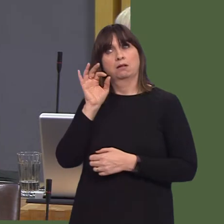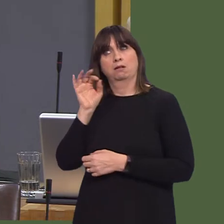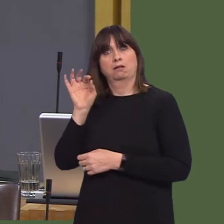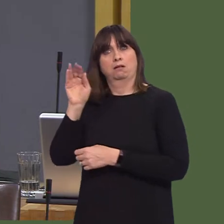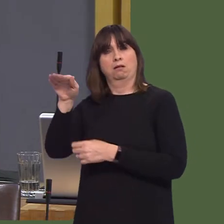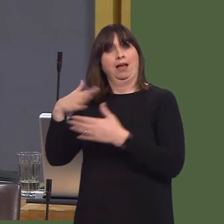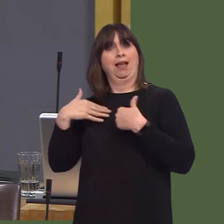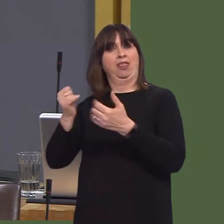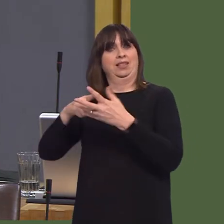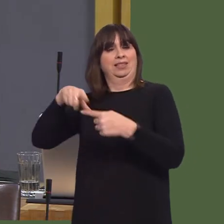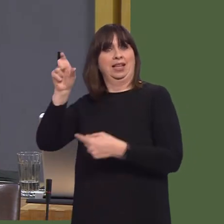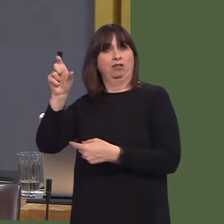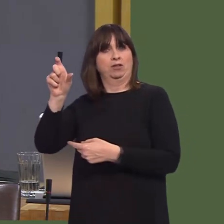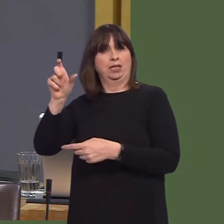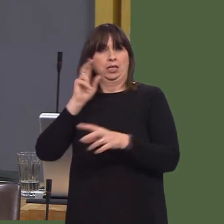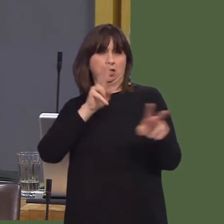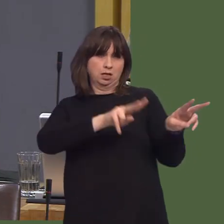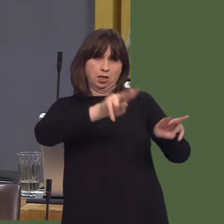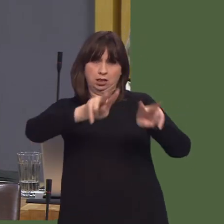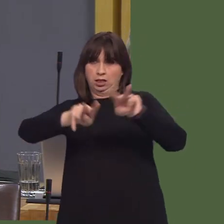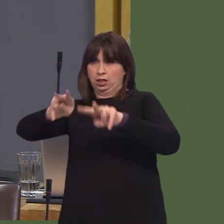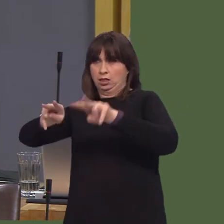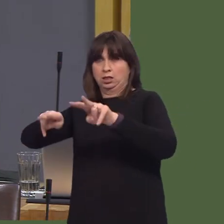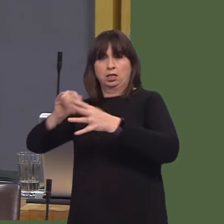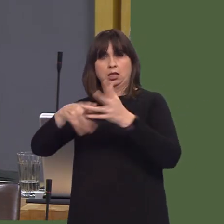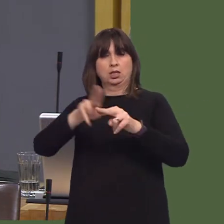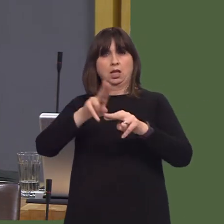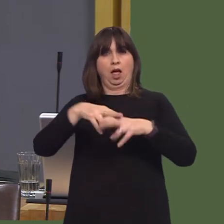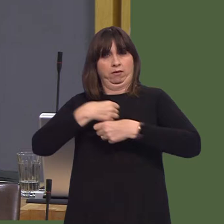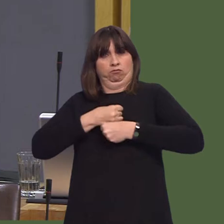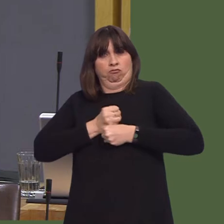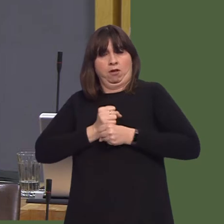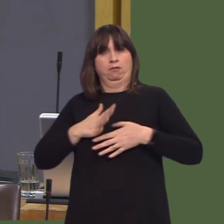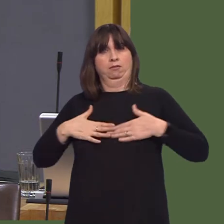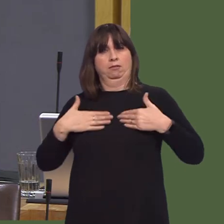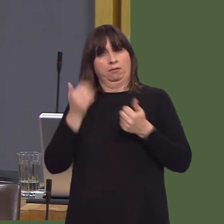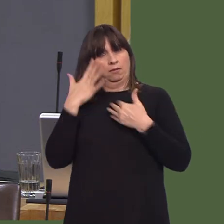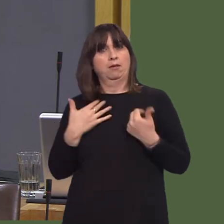because he didn't have any superfast broadband, but that he's now found out that it has been